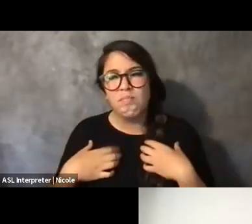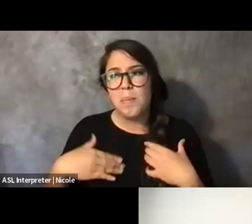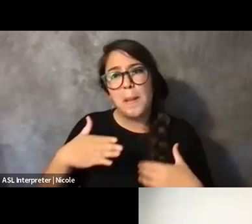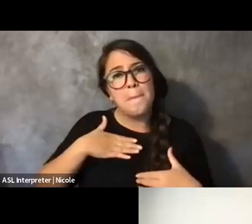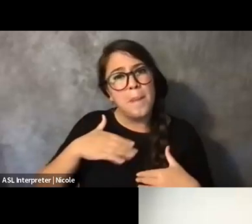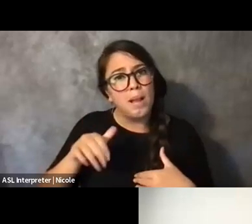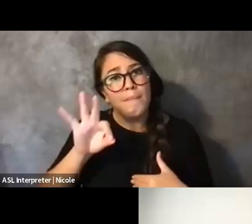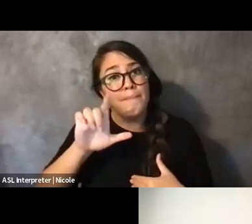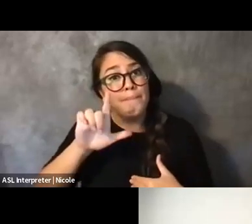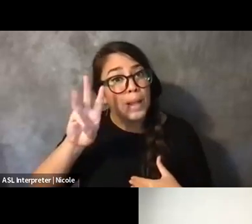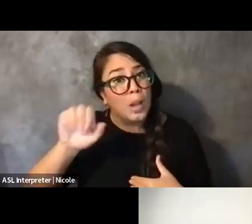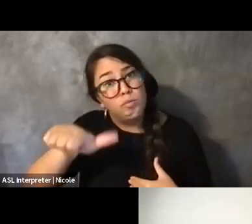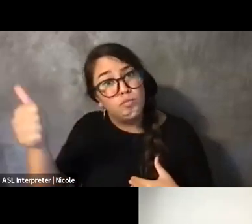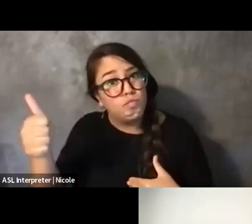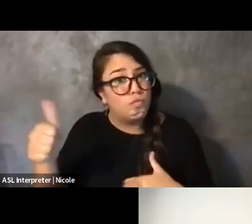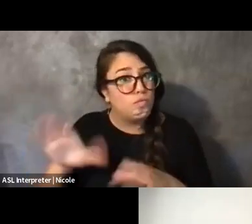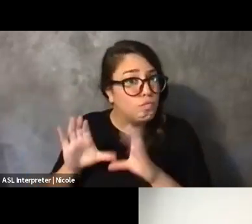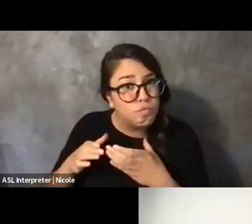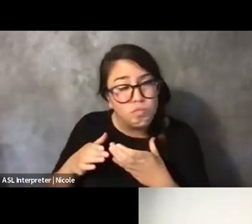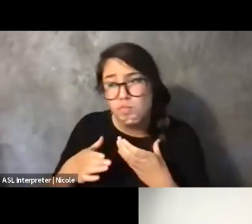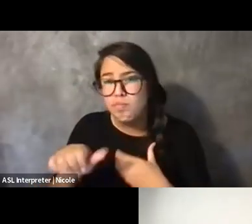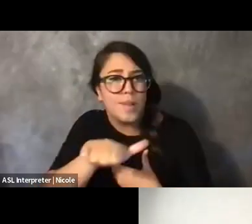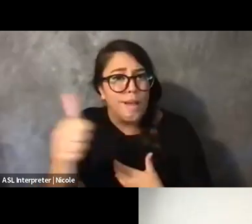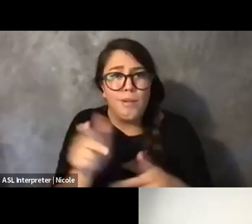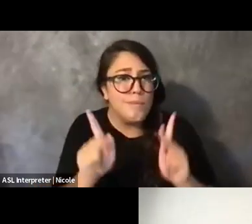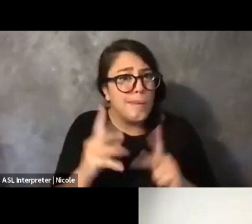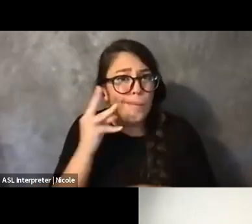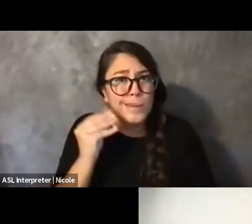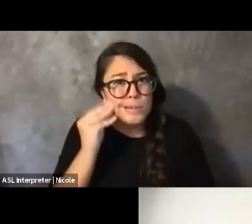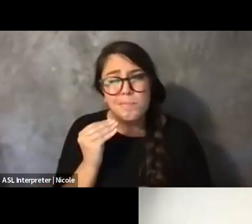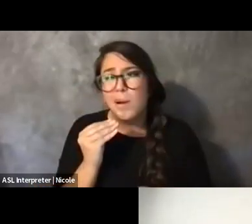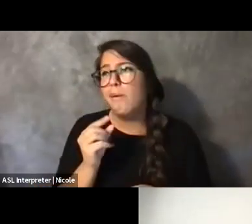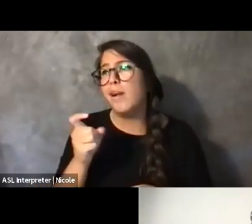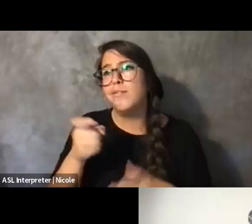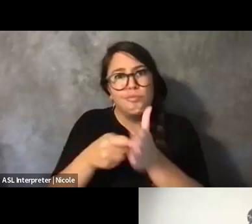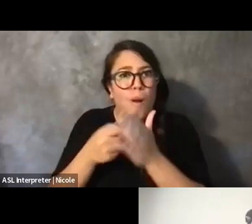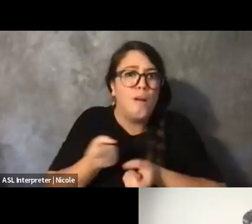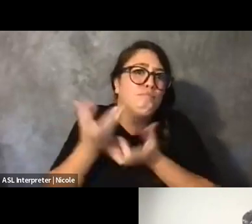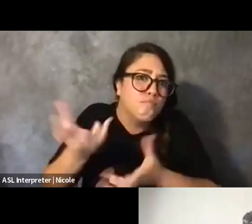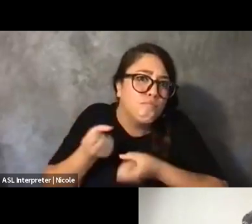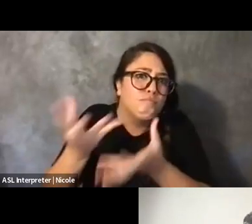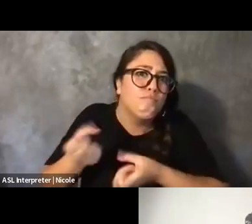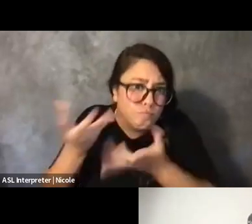and for anyone who experiences, like, having to, like, give so much of yourself in order for others to thrive.